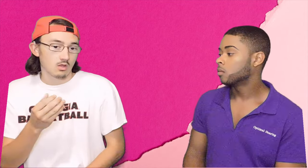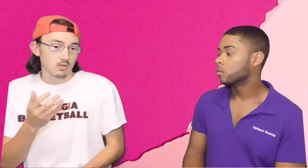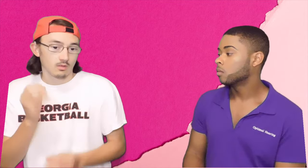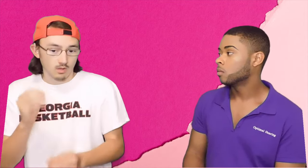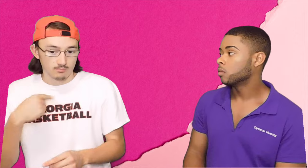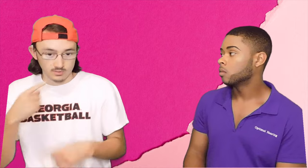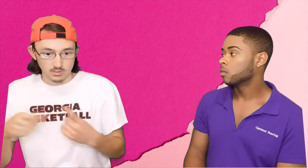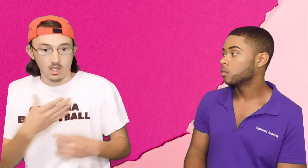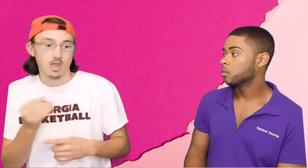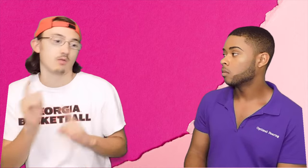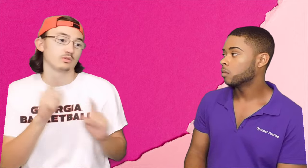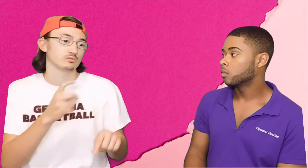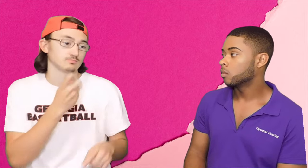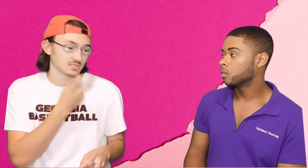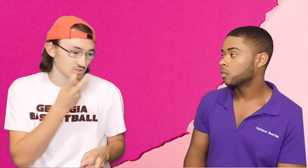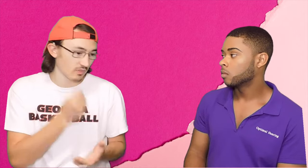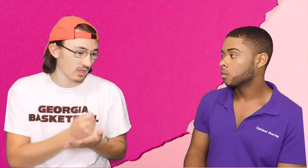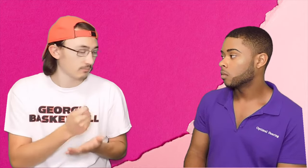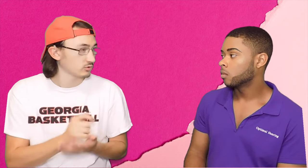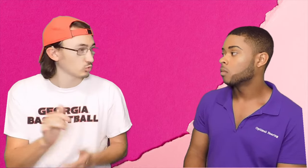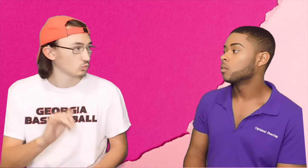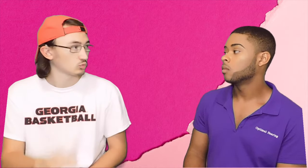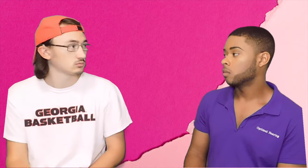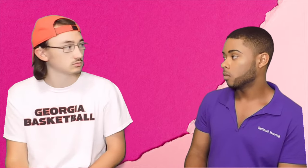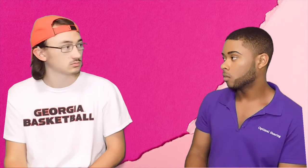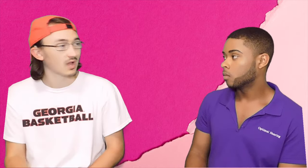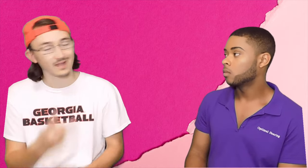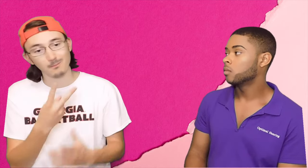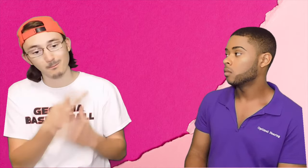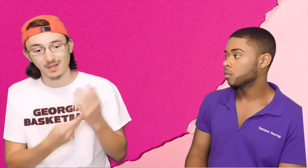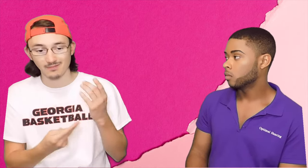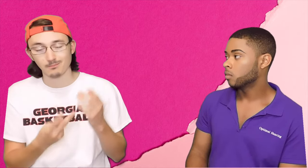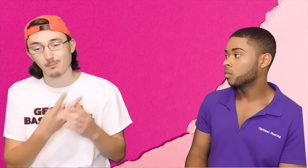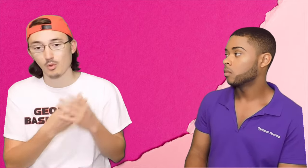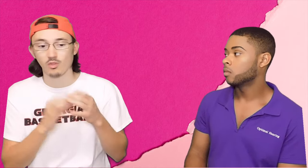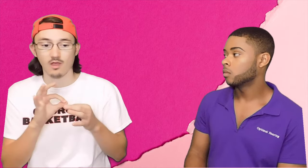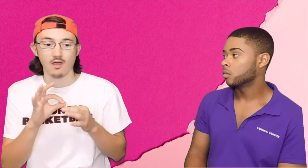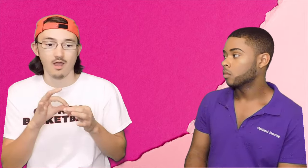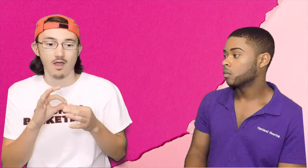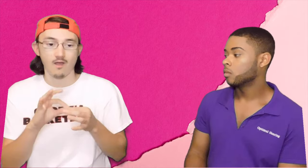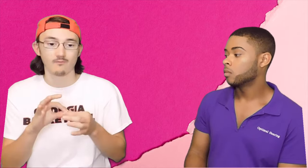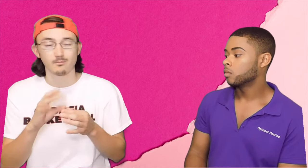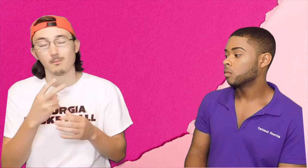I went to sign. A little sign went to speech therapy and got like both.